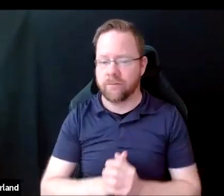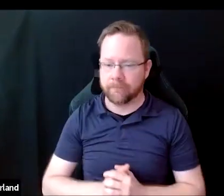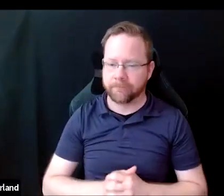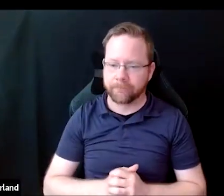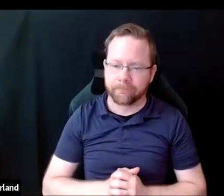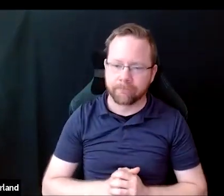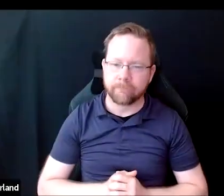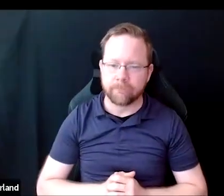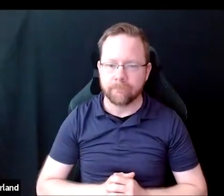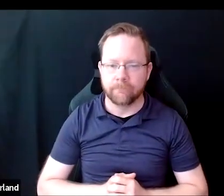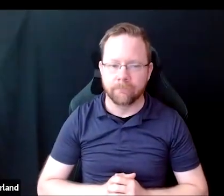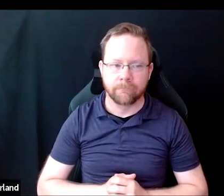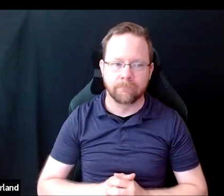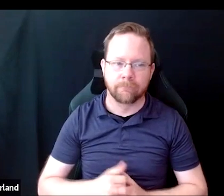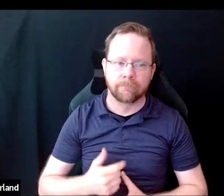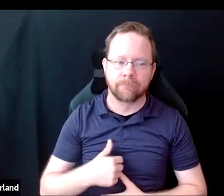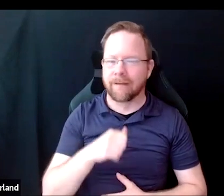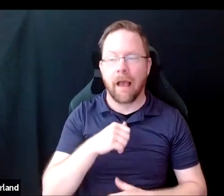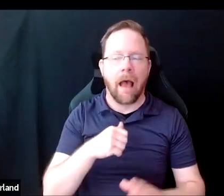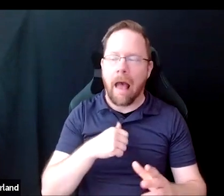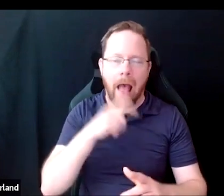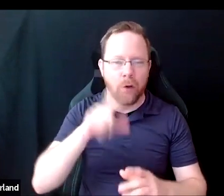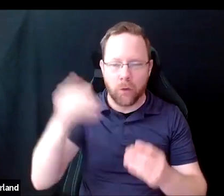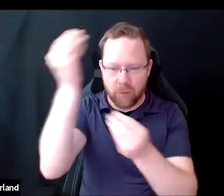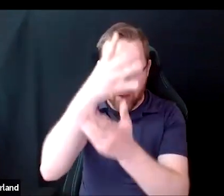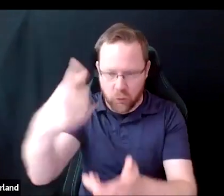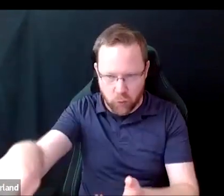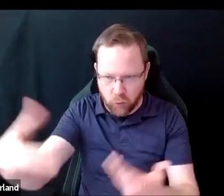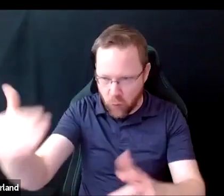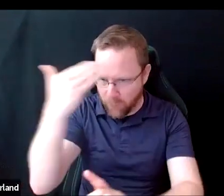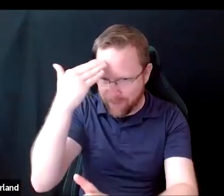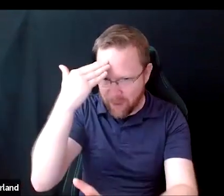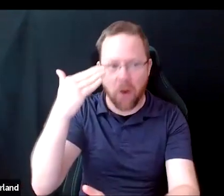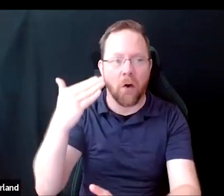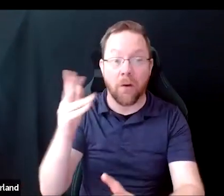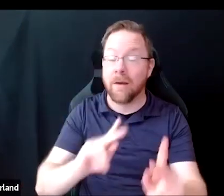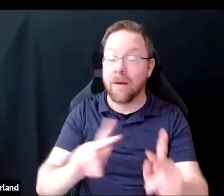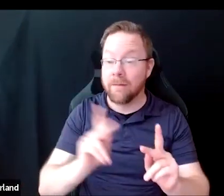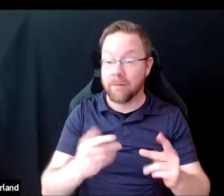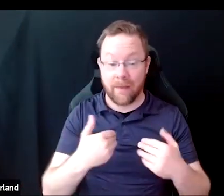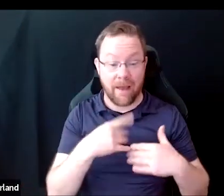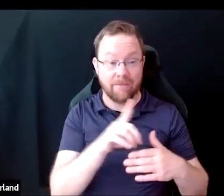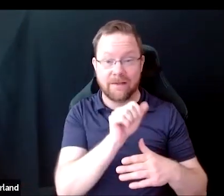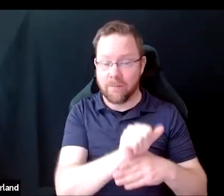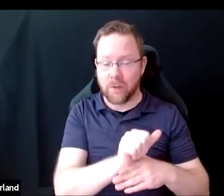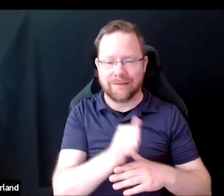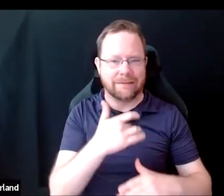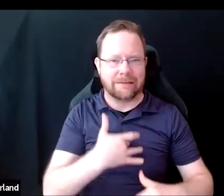I don't think I need to run into this group that people with disabilities are underrepresented in the sciences.